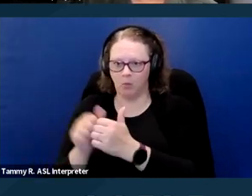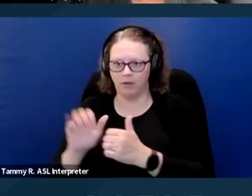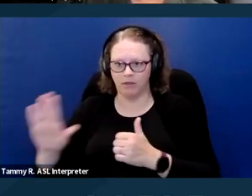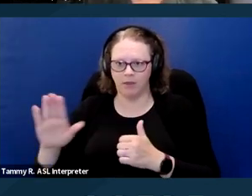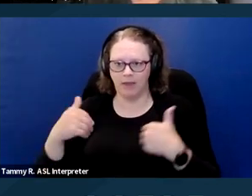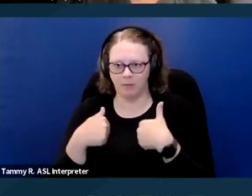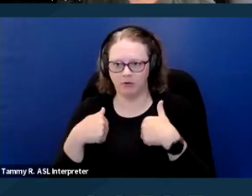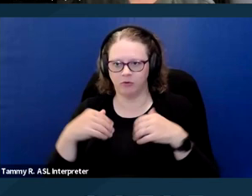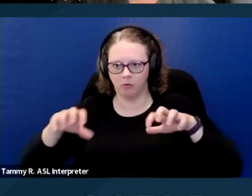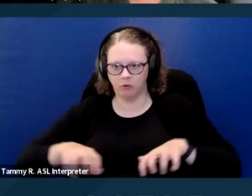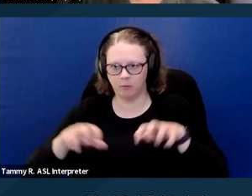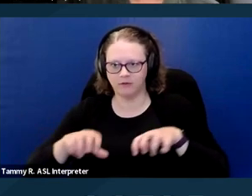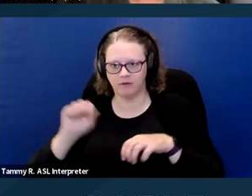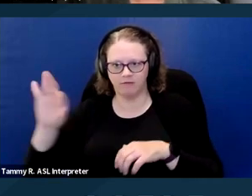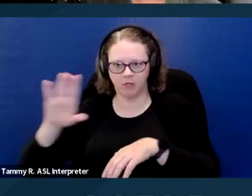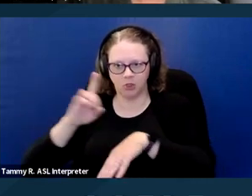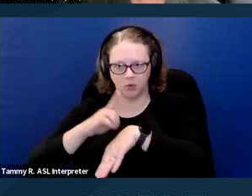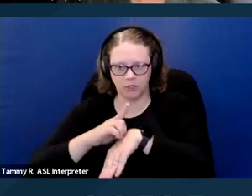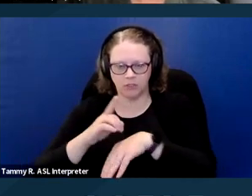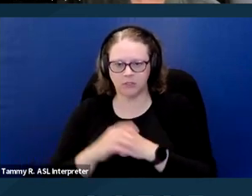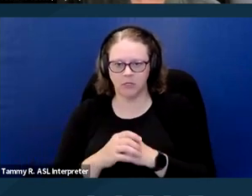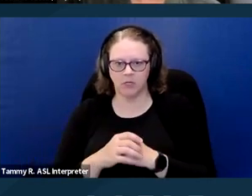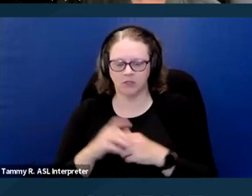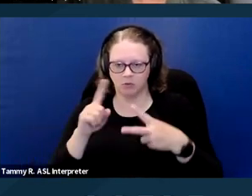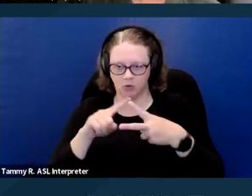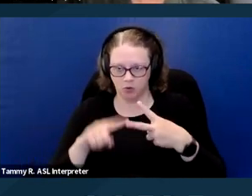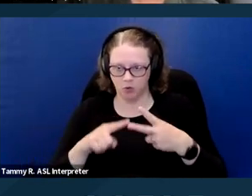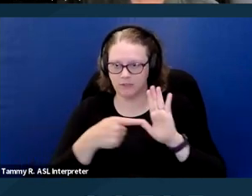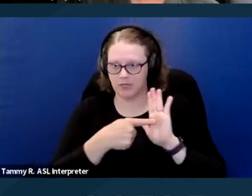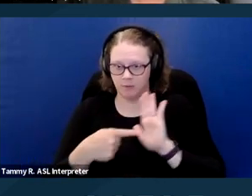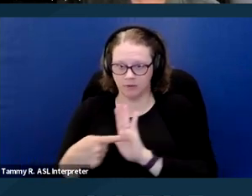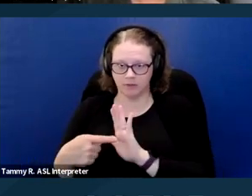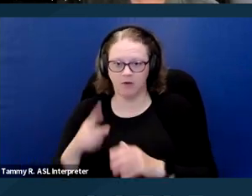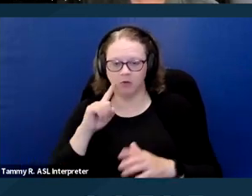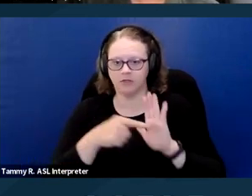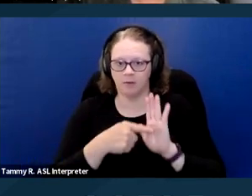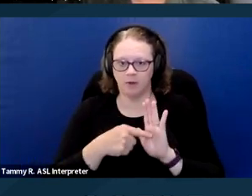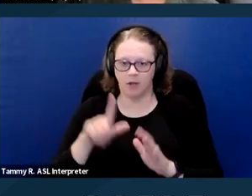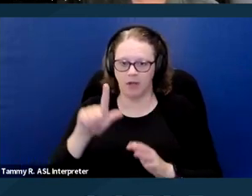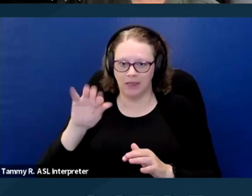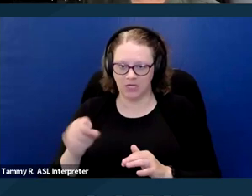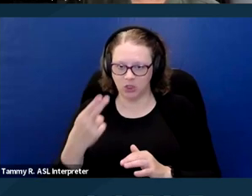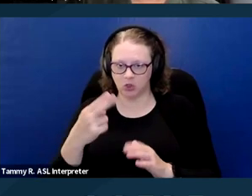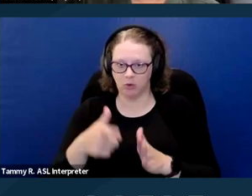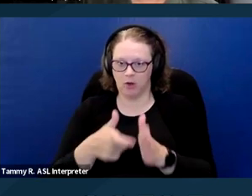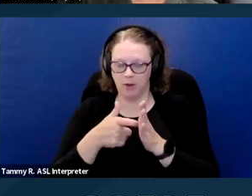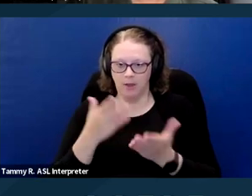And two examples, just to note, for example, a leash requirement may interfere with the ability